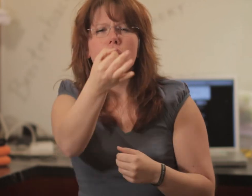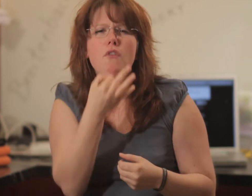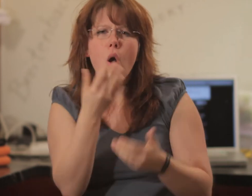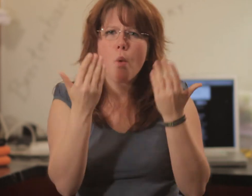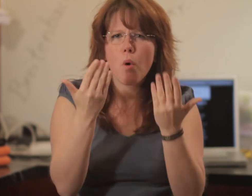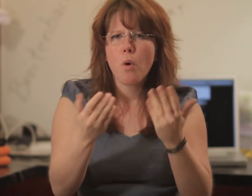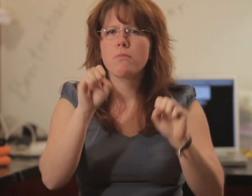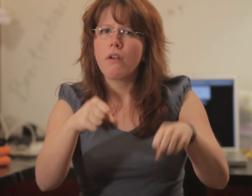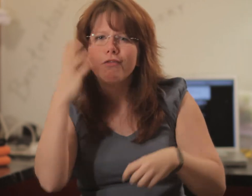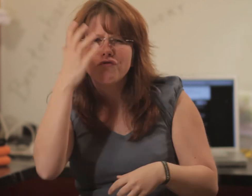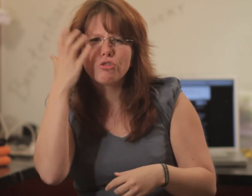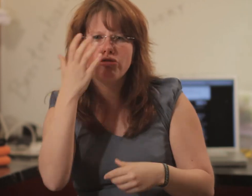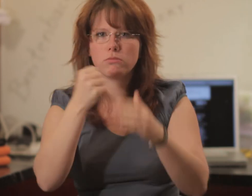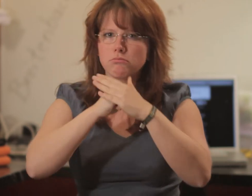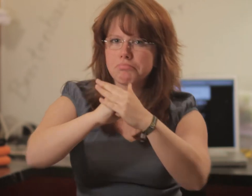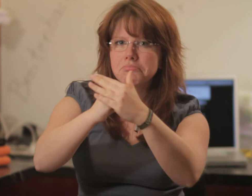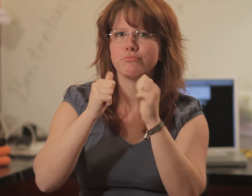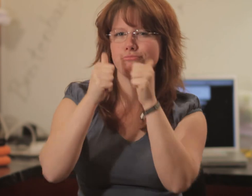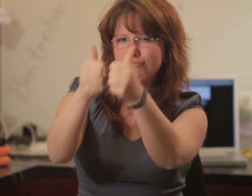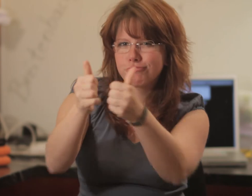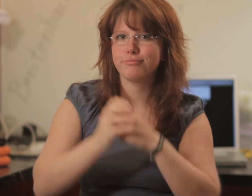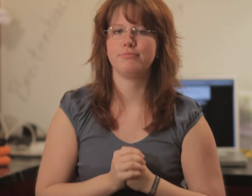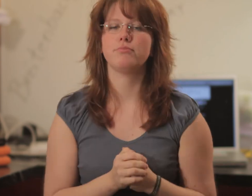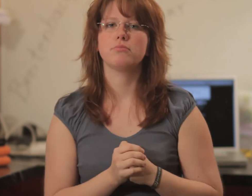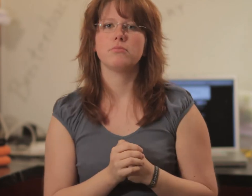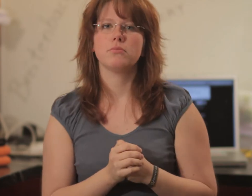They asked me if I could offer support to help the producer realise this.